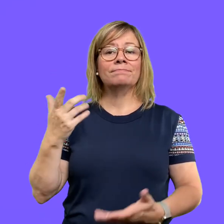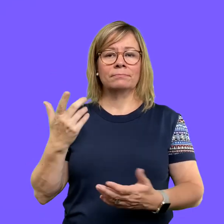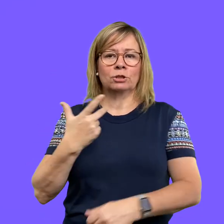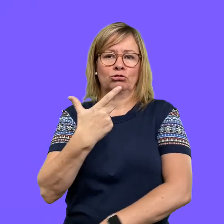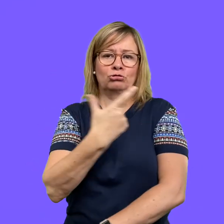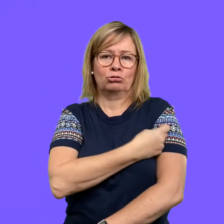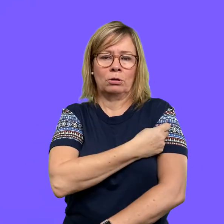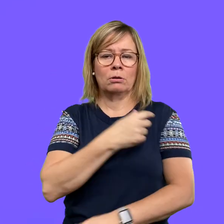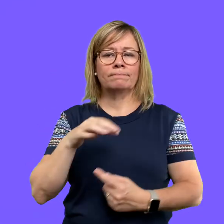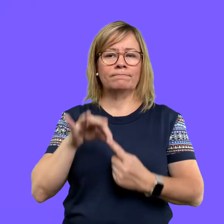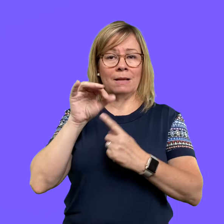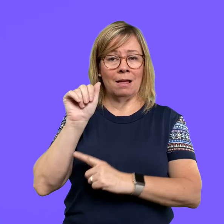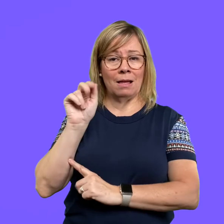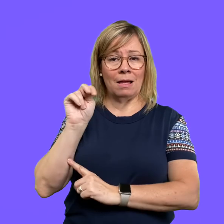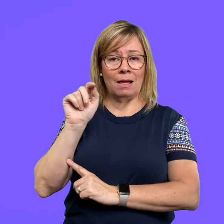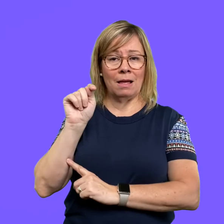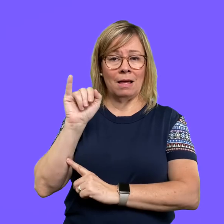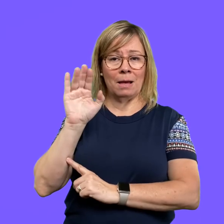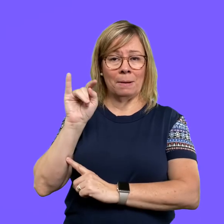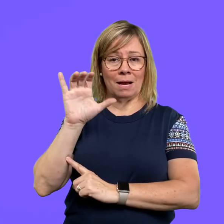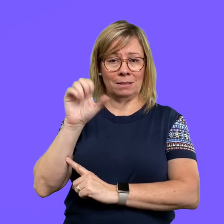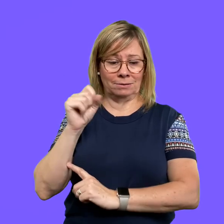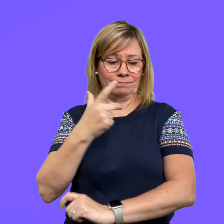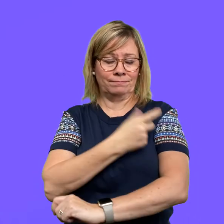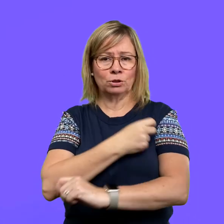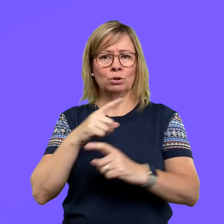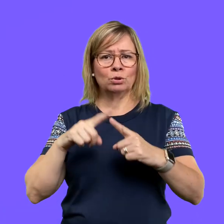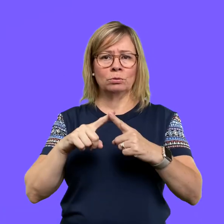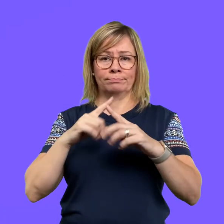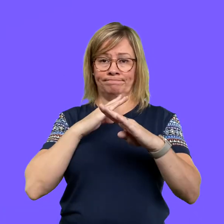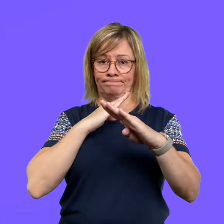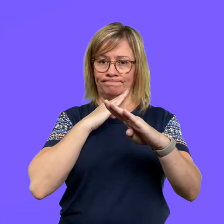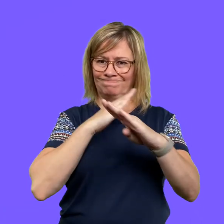This is a shot of a special type of antibiotics to help protect and fight